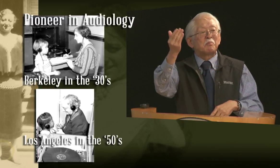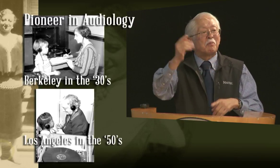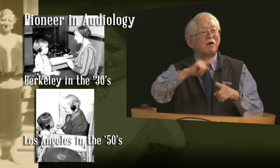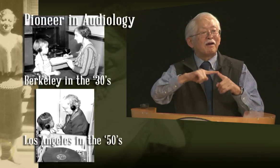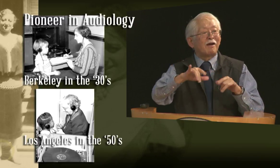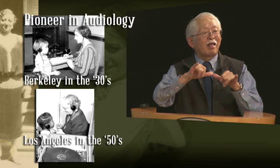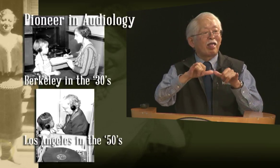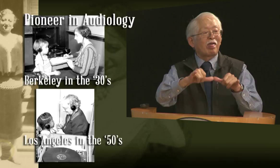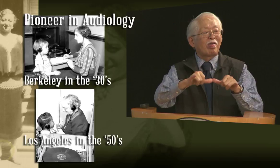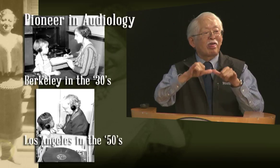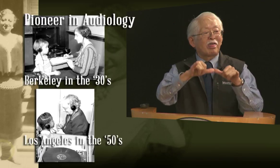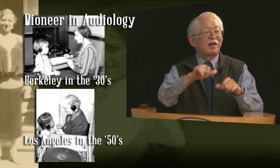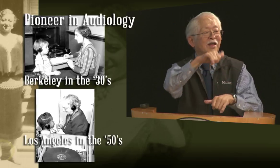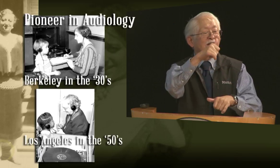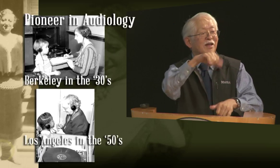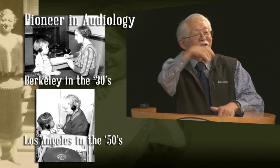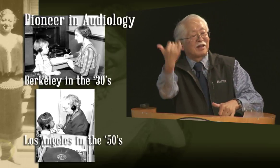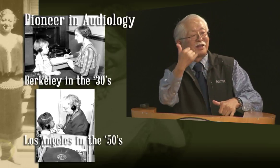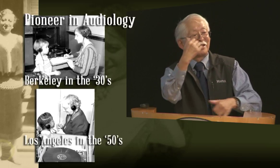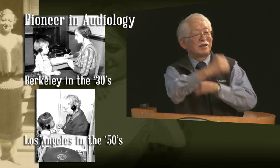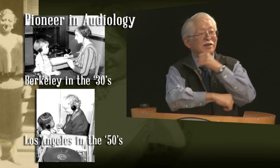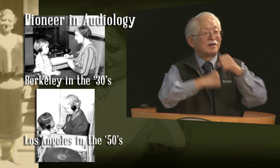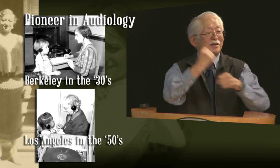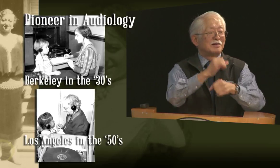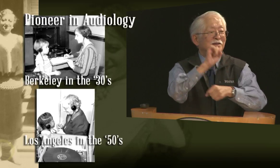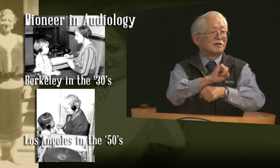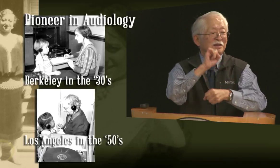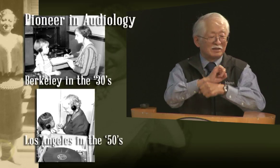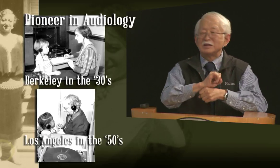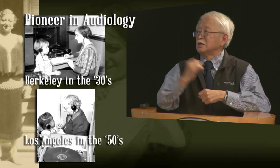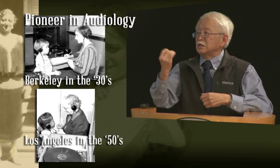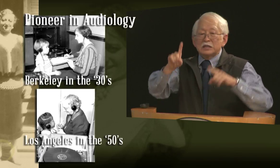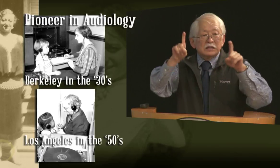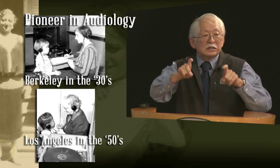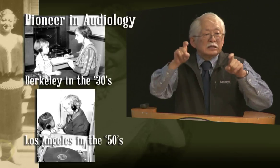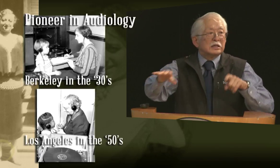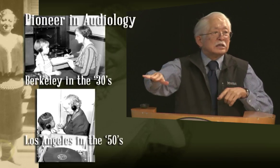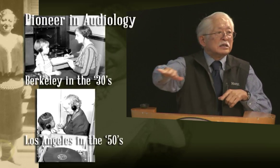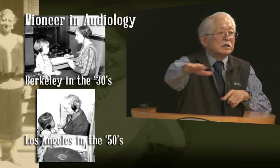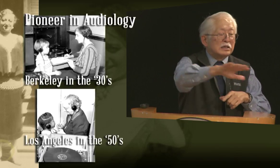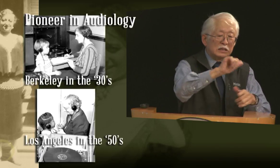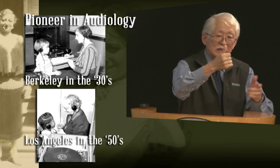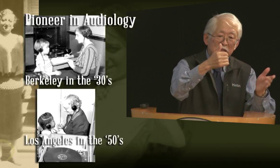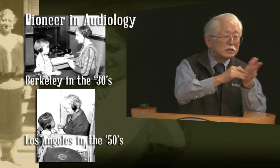and she thought she was only gonna be there a short time, but she stayed on there